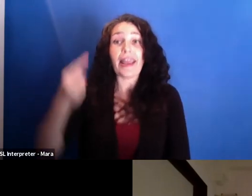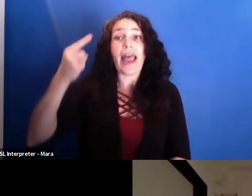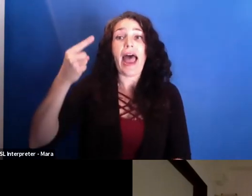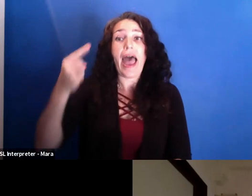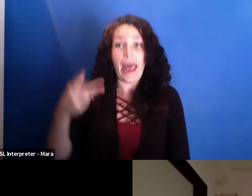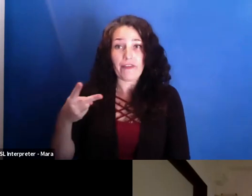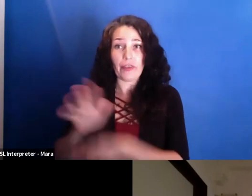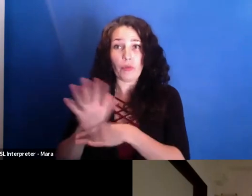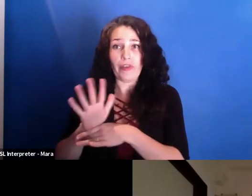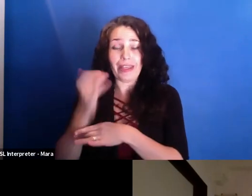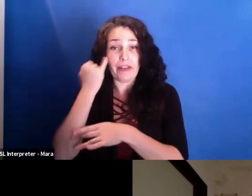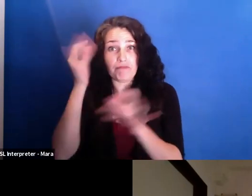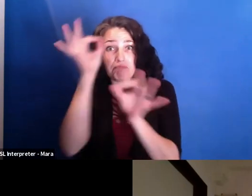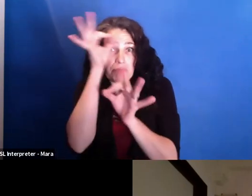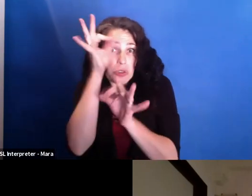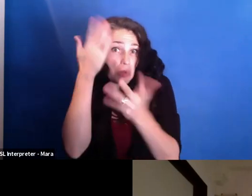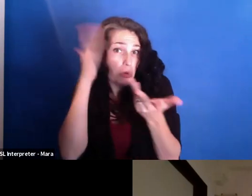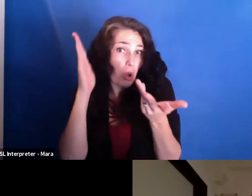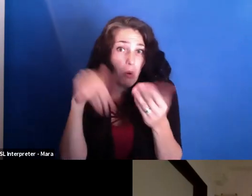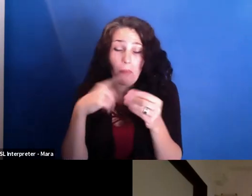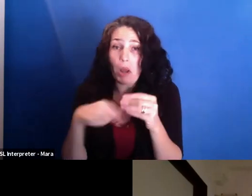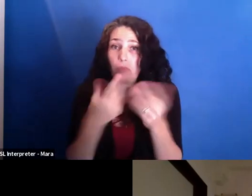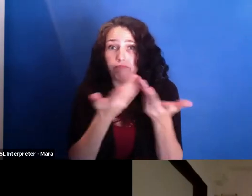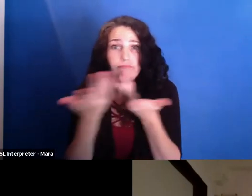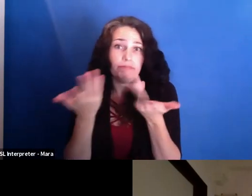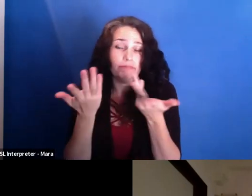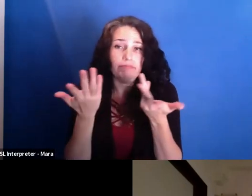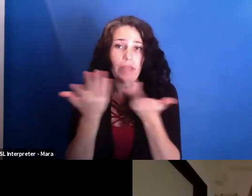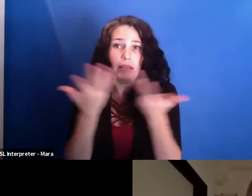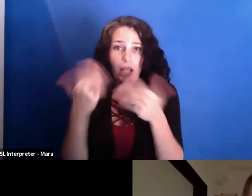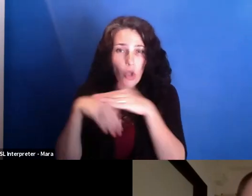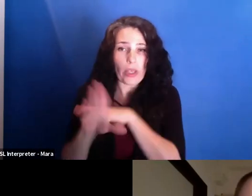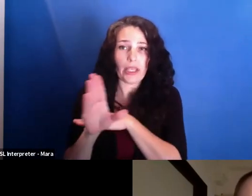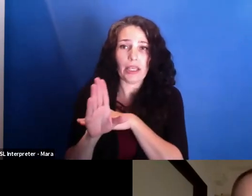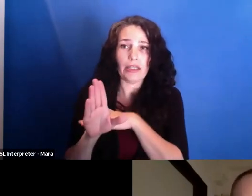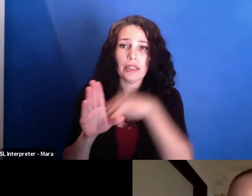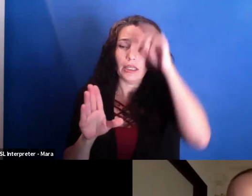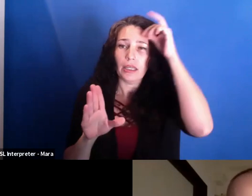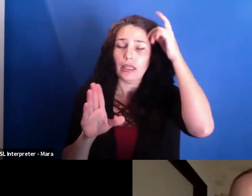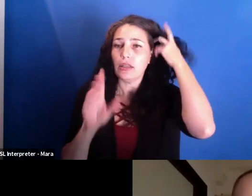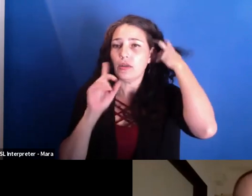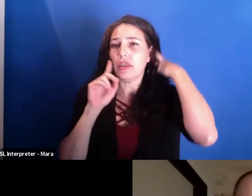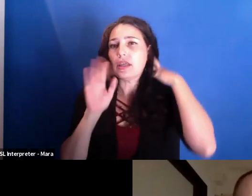this is going to be like an "All the President's Men" or something like-- or "Spotlight,"